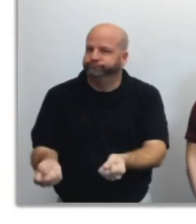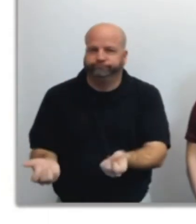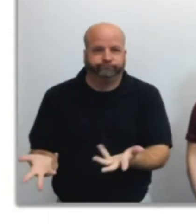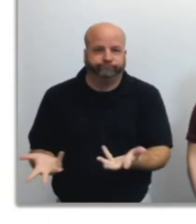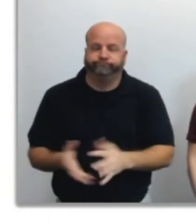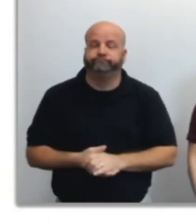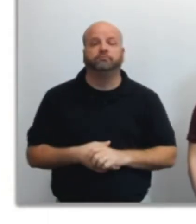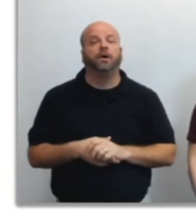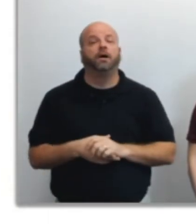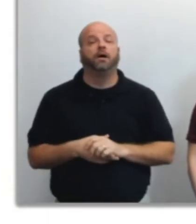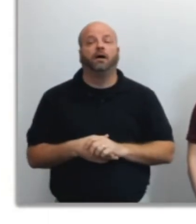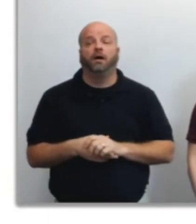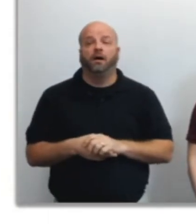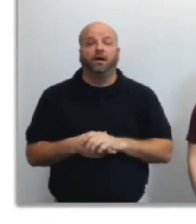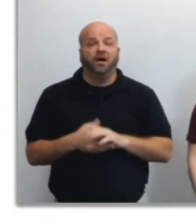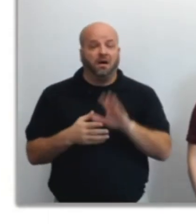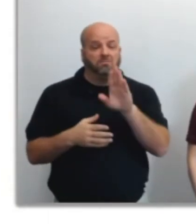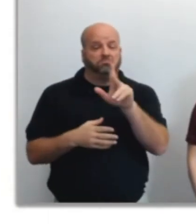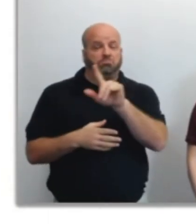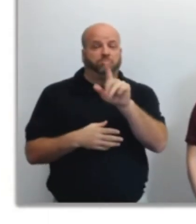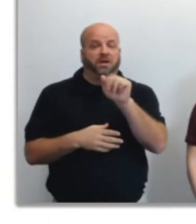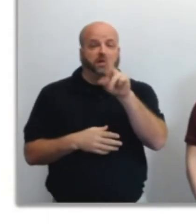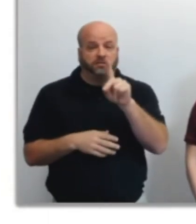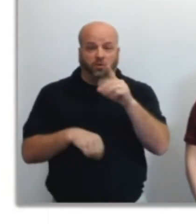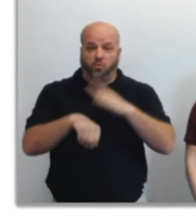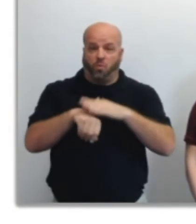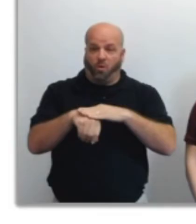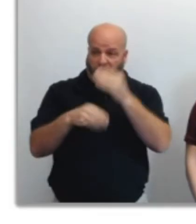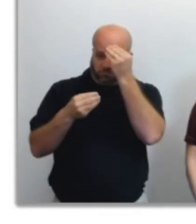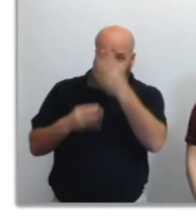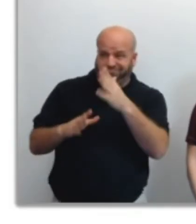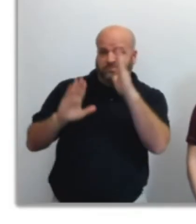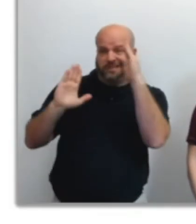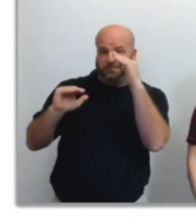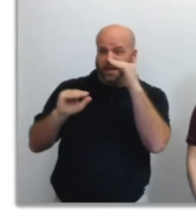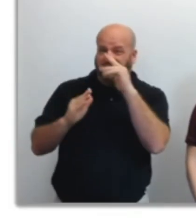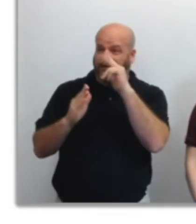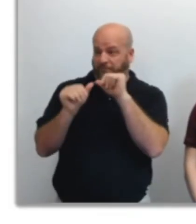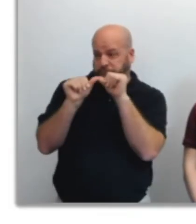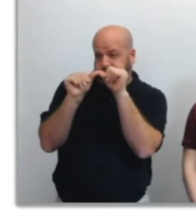A Blizzard Warning is issued when these conditions are expect expected to last three hours or more.